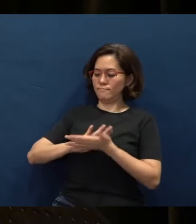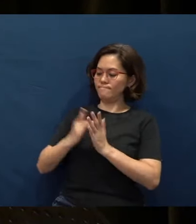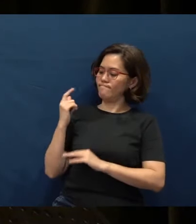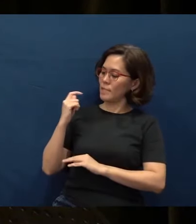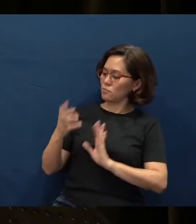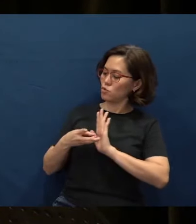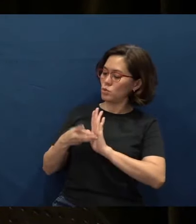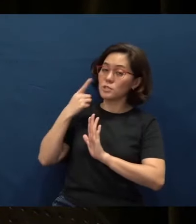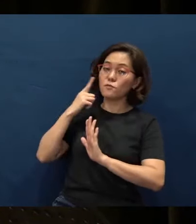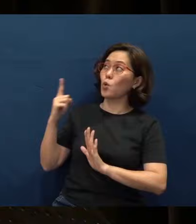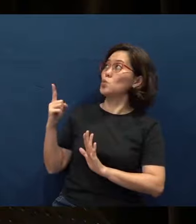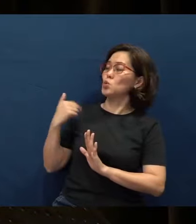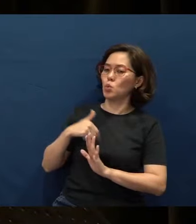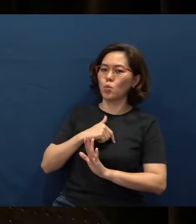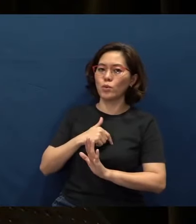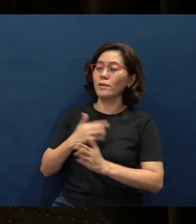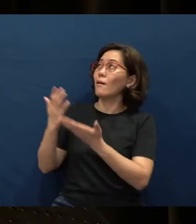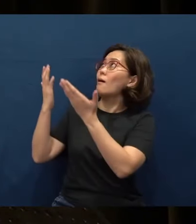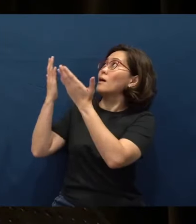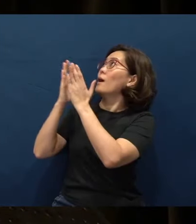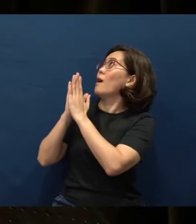for You, Lord, we ask for that opening,